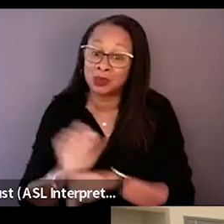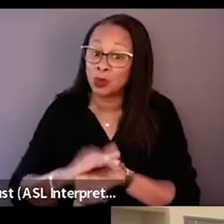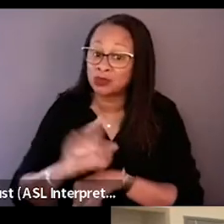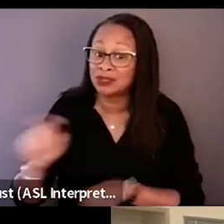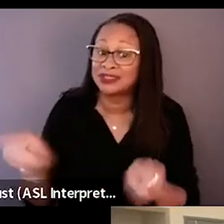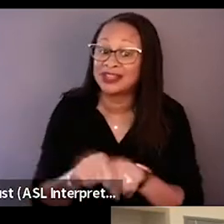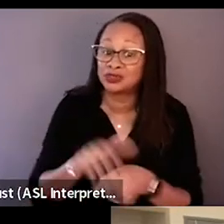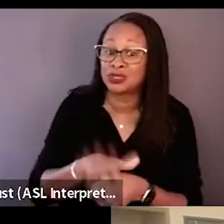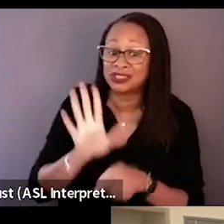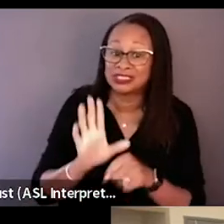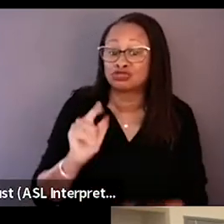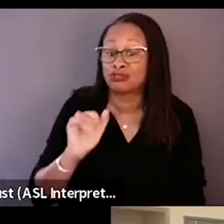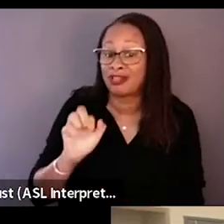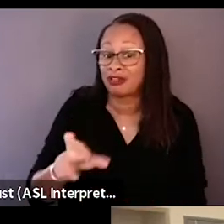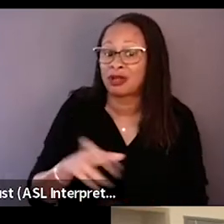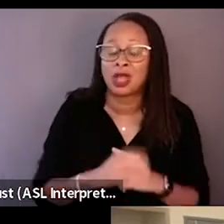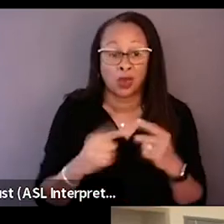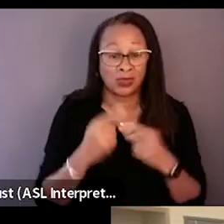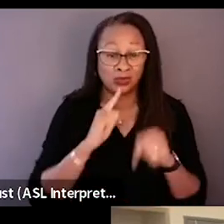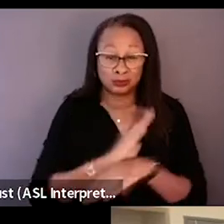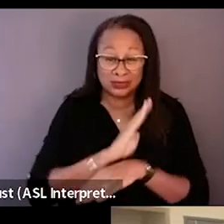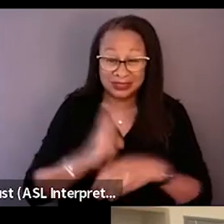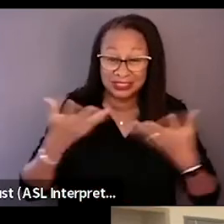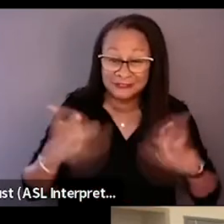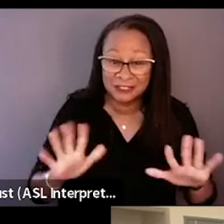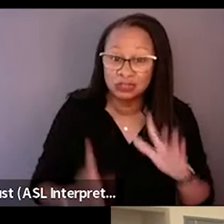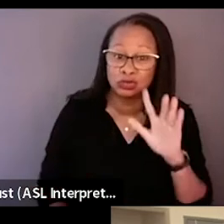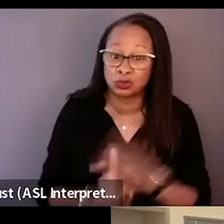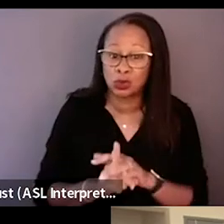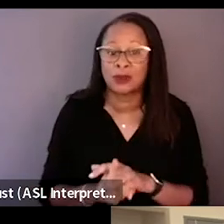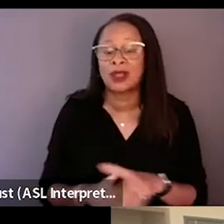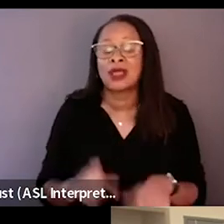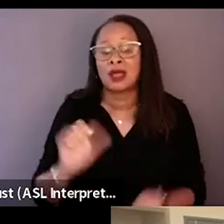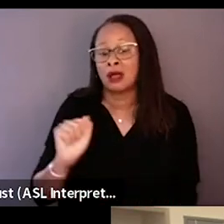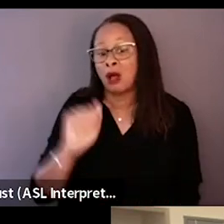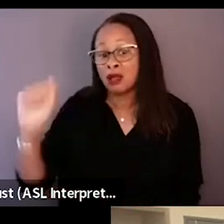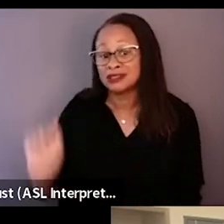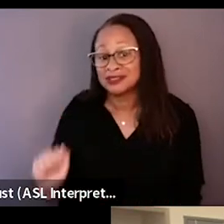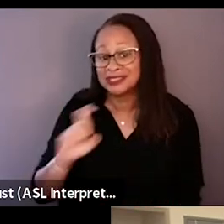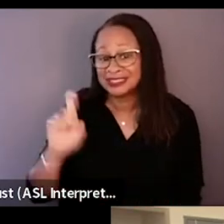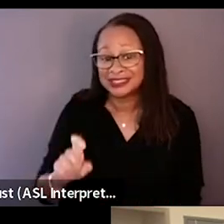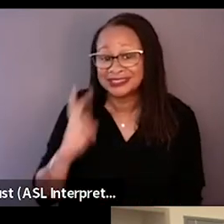but when we actually showed up for the first time in Austin, Texas, the view on the big screen,